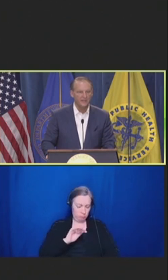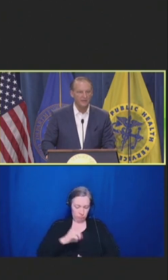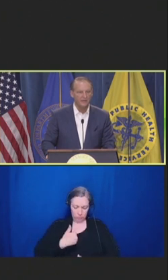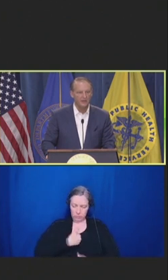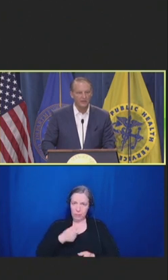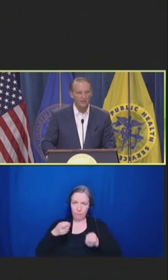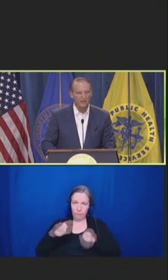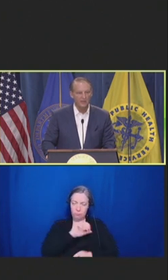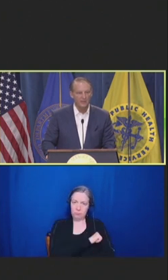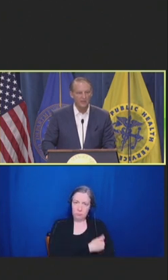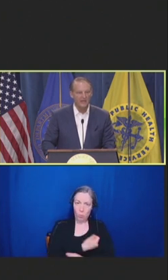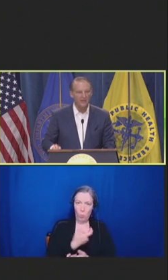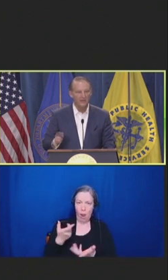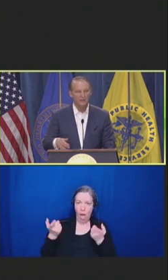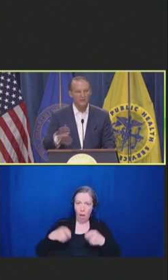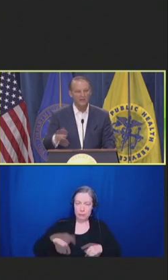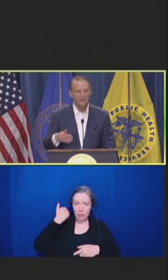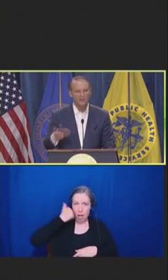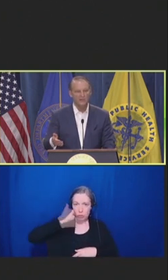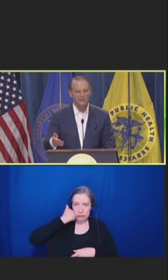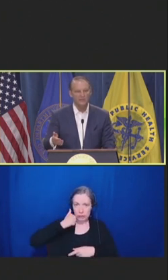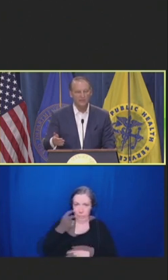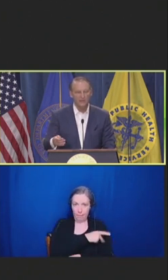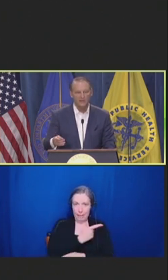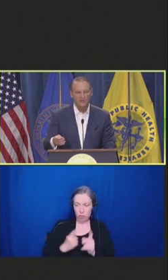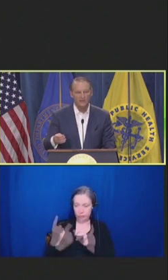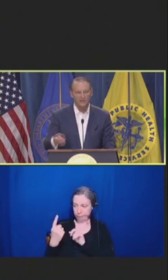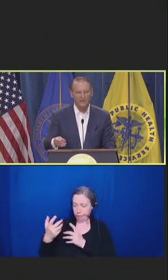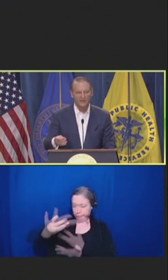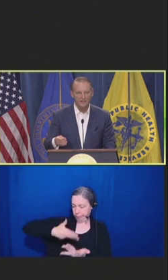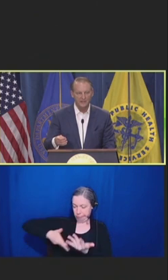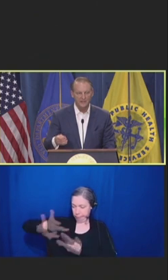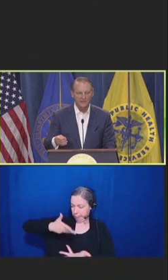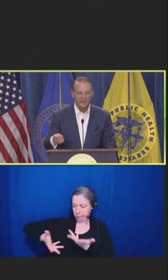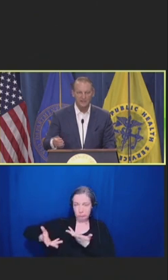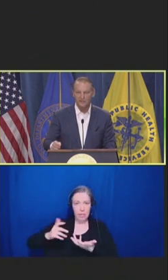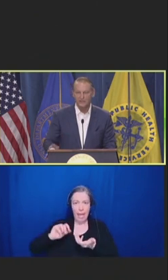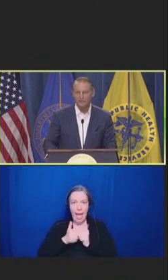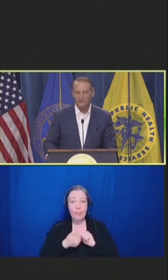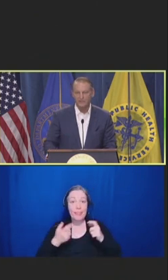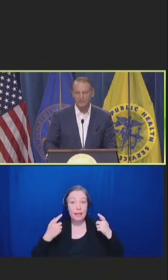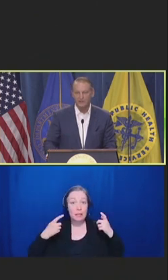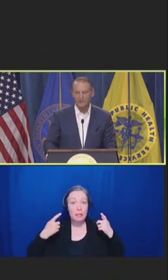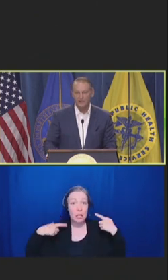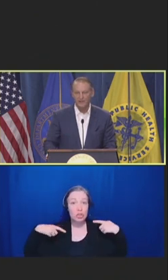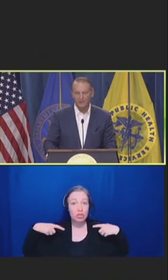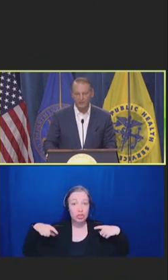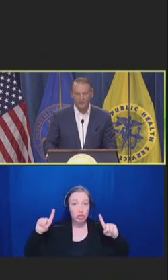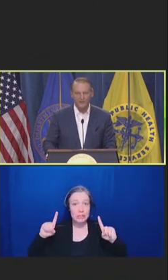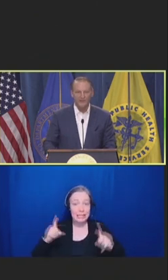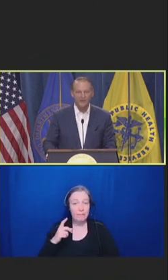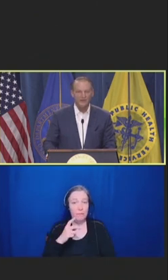and how they go about achieving that -- a patient achieving health.